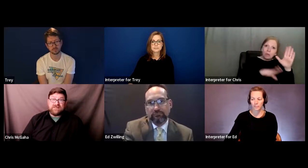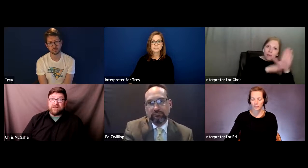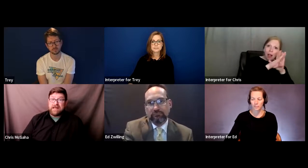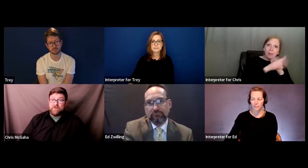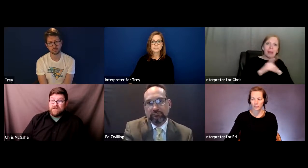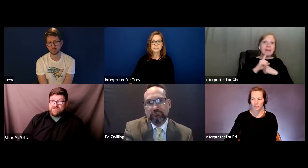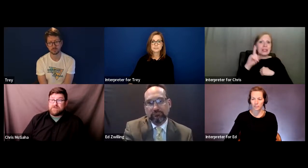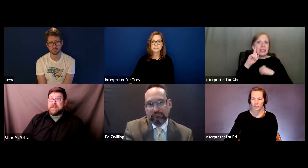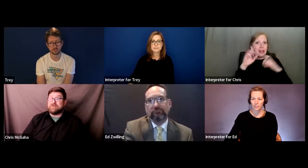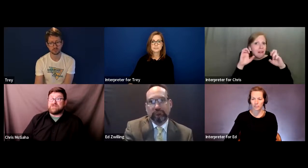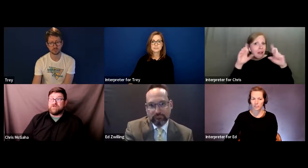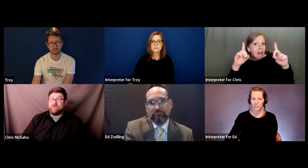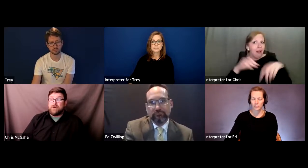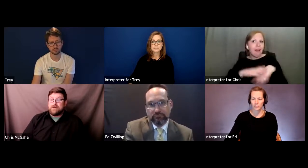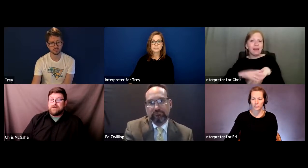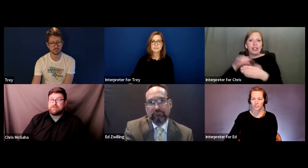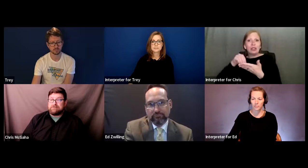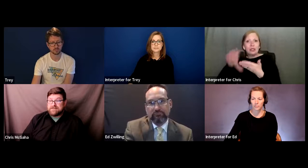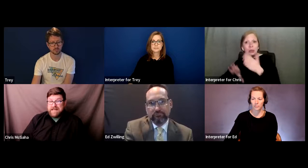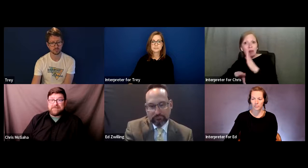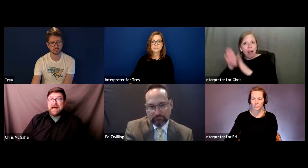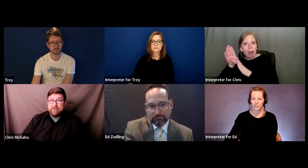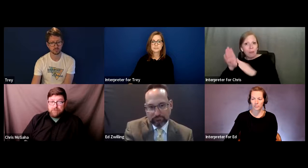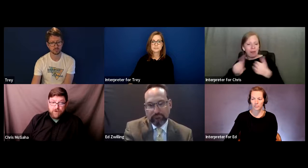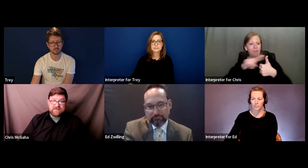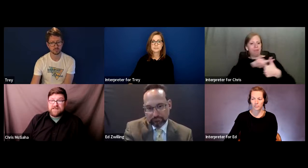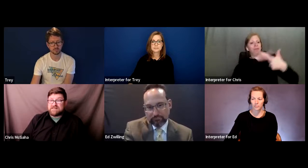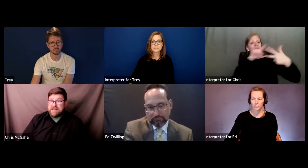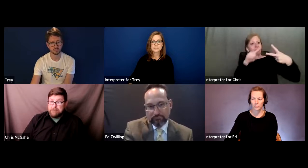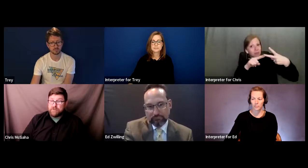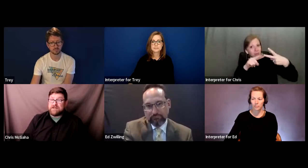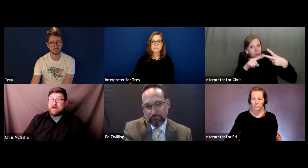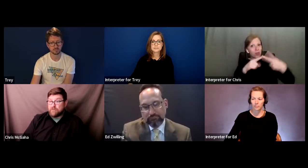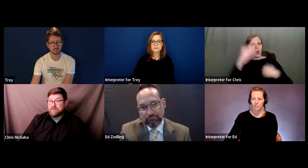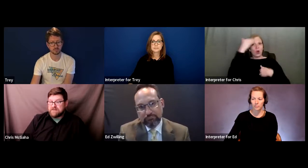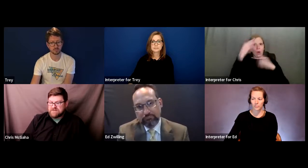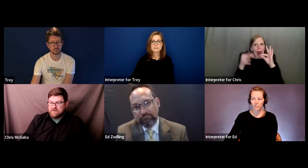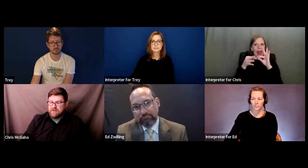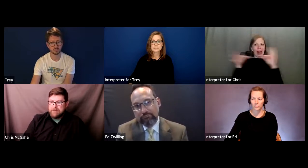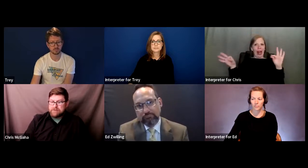the language and be able to take that and process it and put it out for the Deaf student,